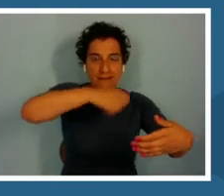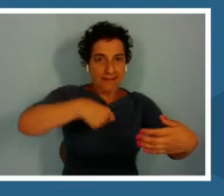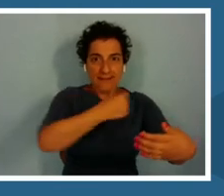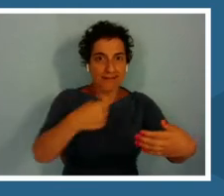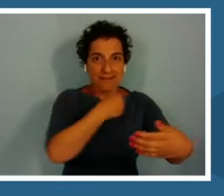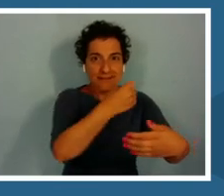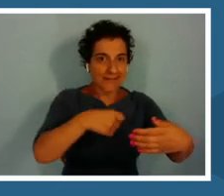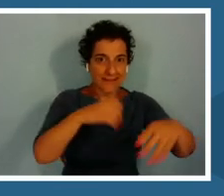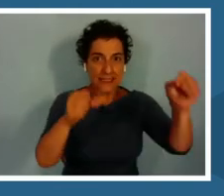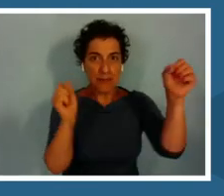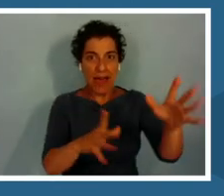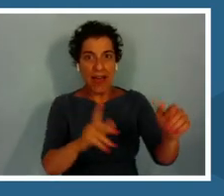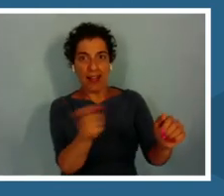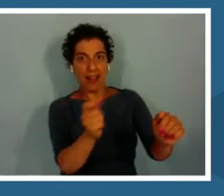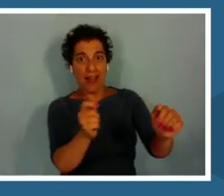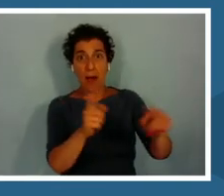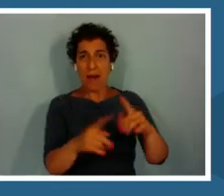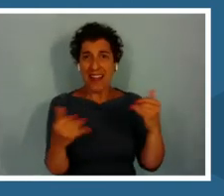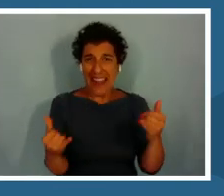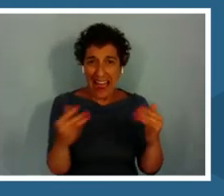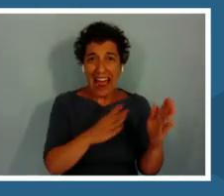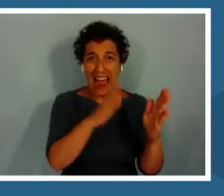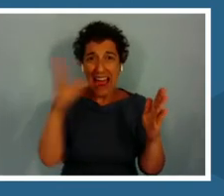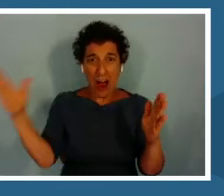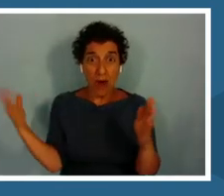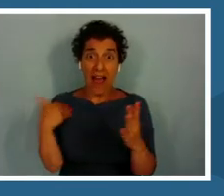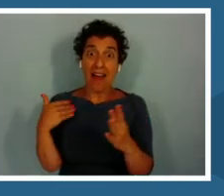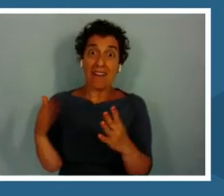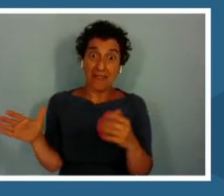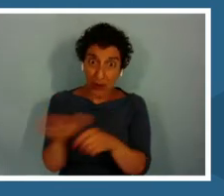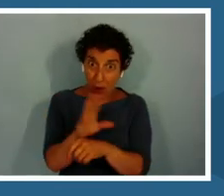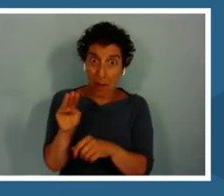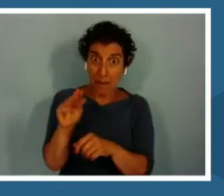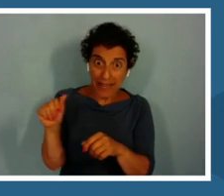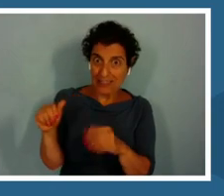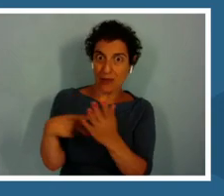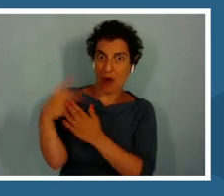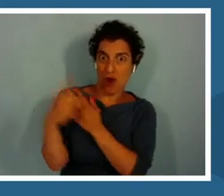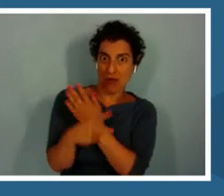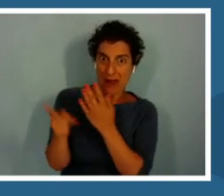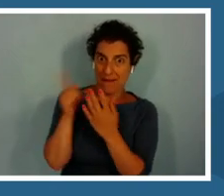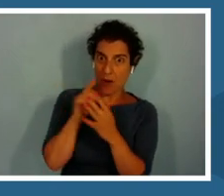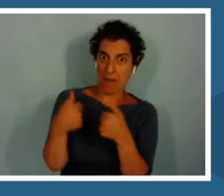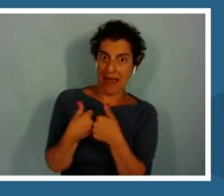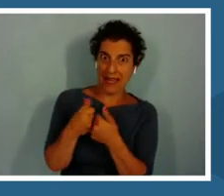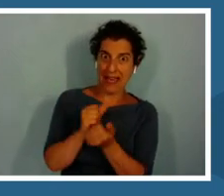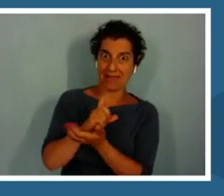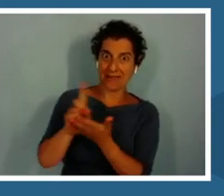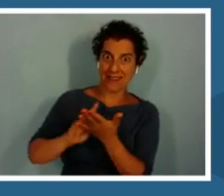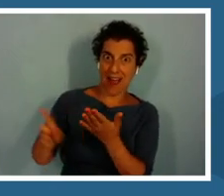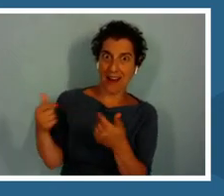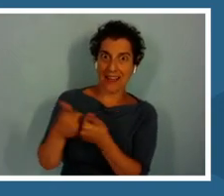Nowadays, there's entire master degree programs about making games and there's so many ways